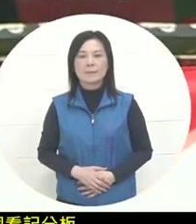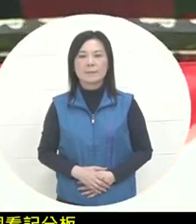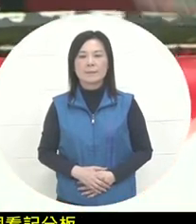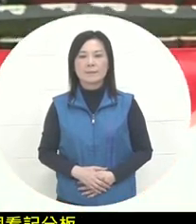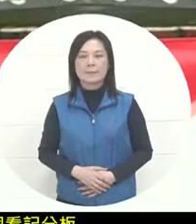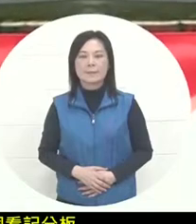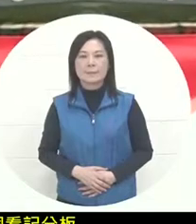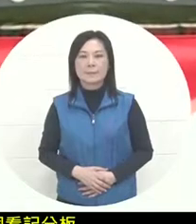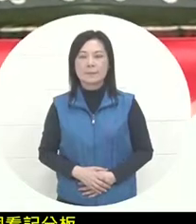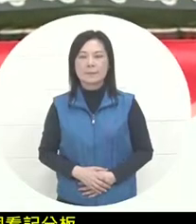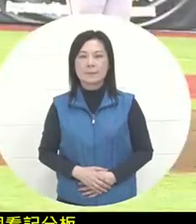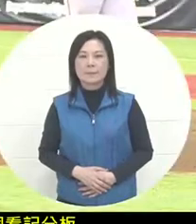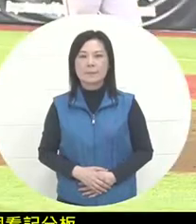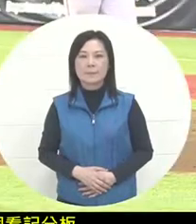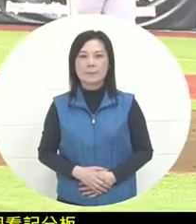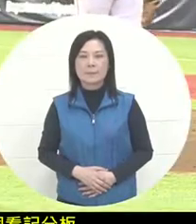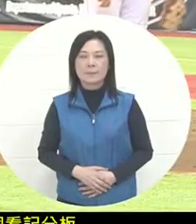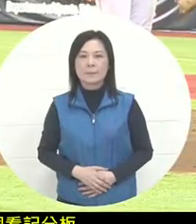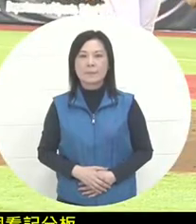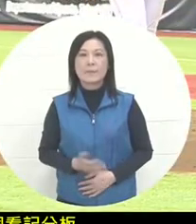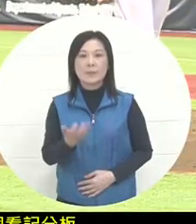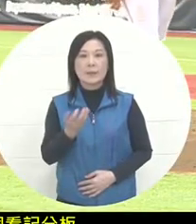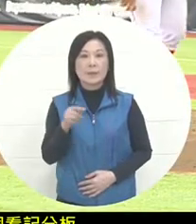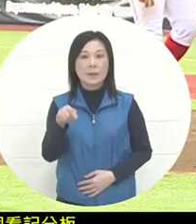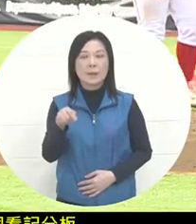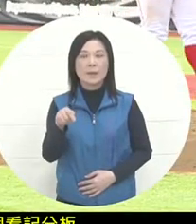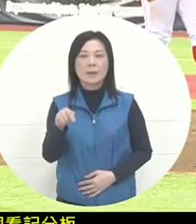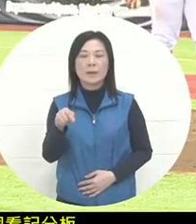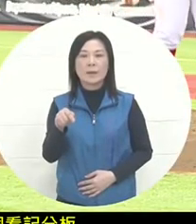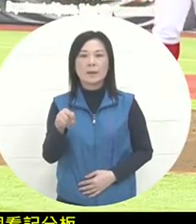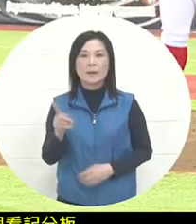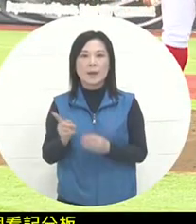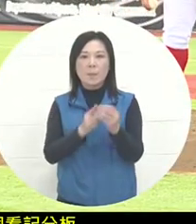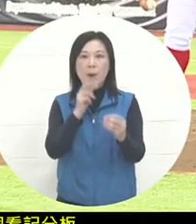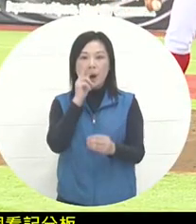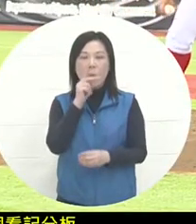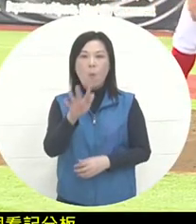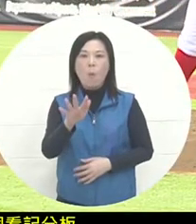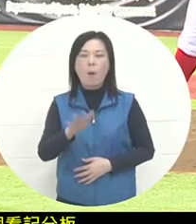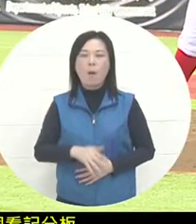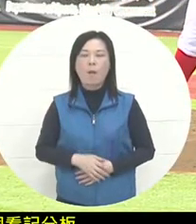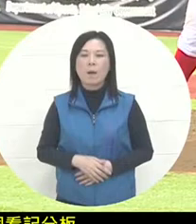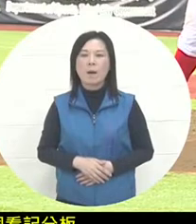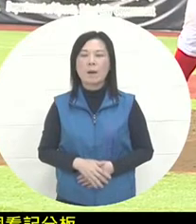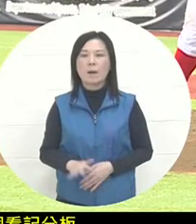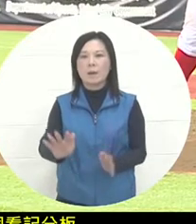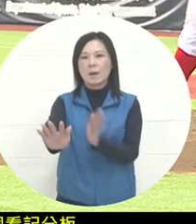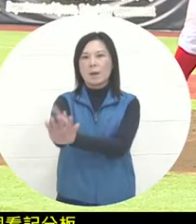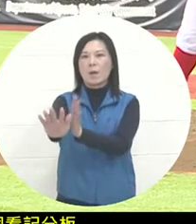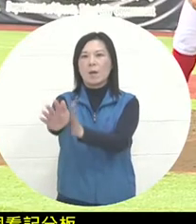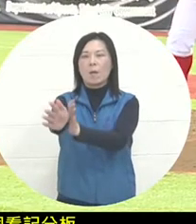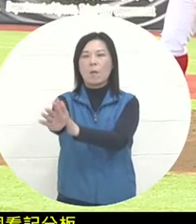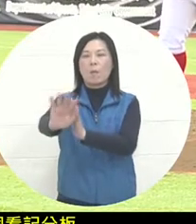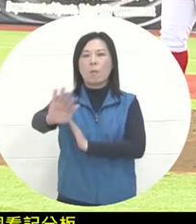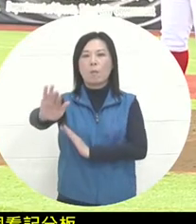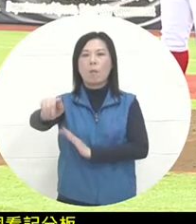If the ball just now was also a mistake, then the ball just right was recorded as a mistake. The outside player's error plus